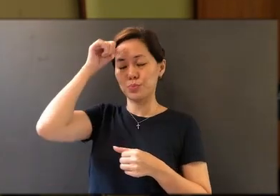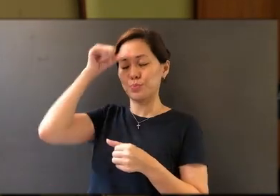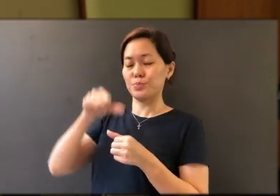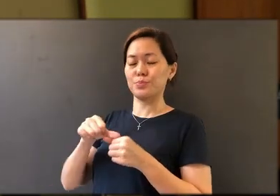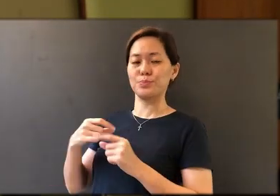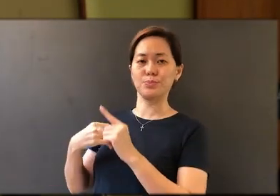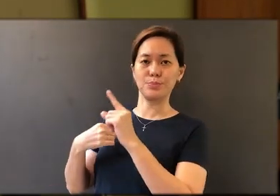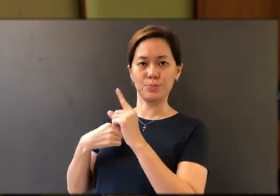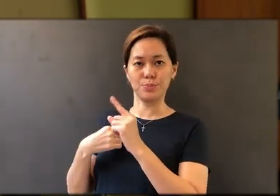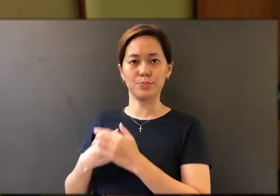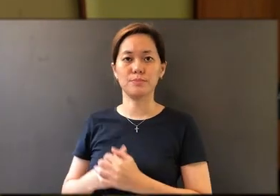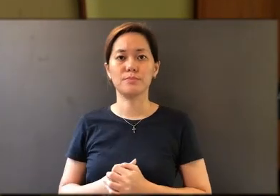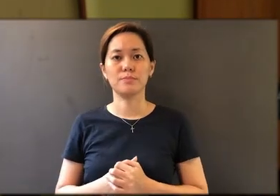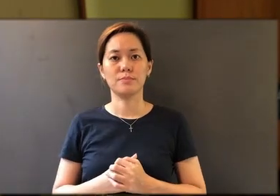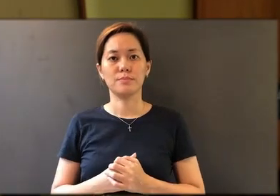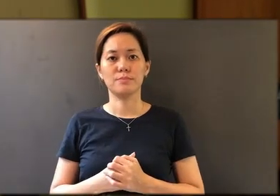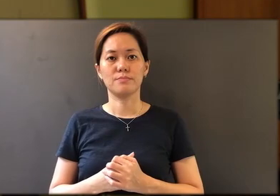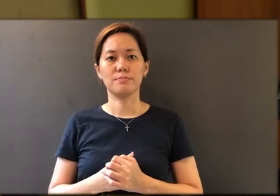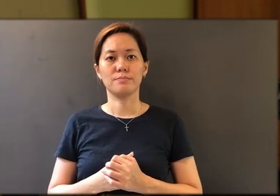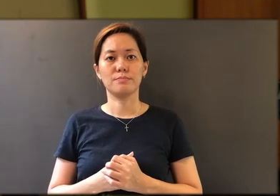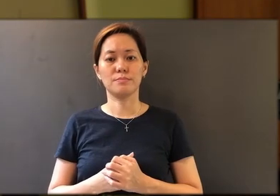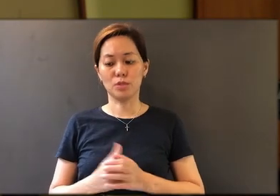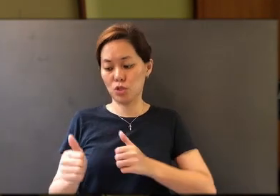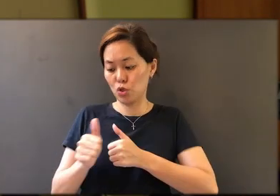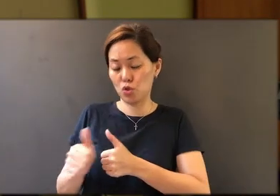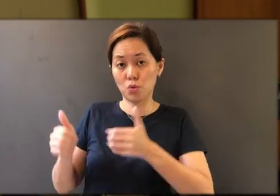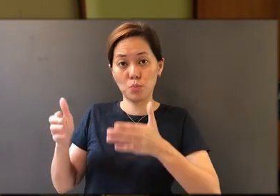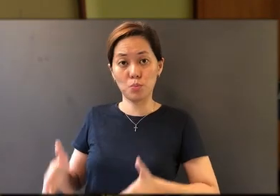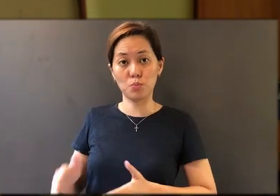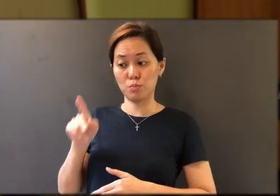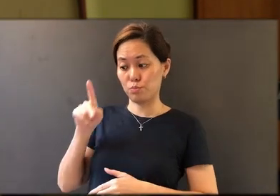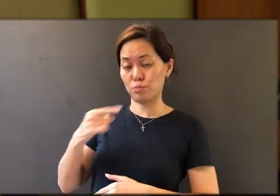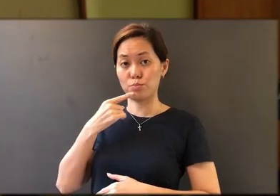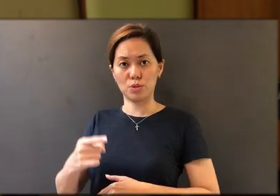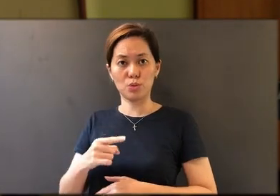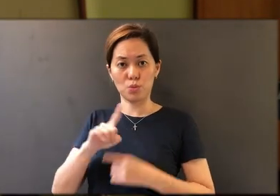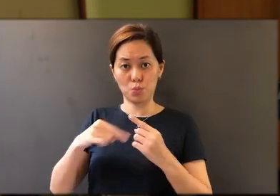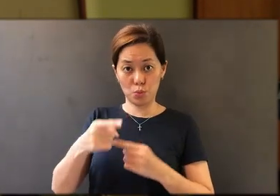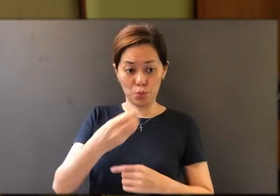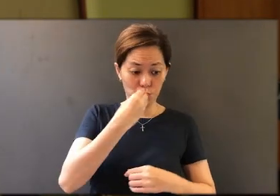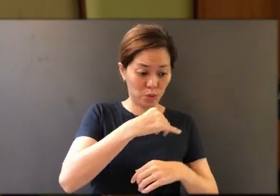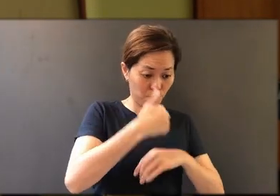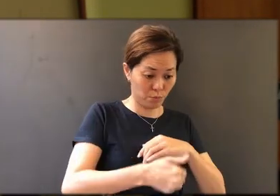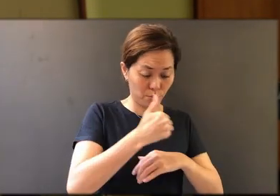remembrance of Me.' " The Apostle Paul said, "For whenever you eat this bread and